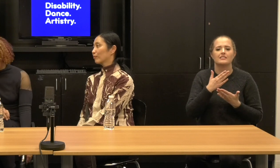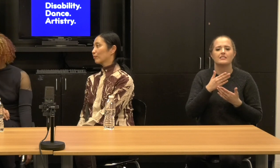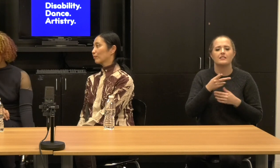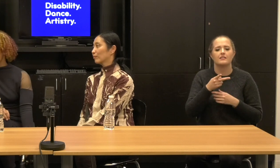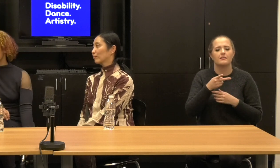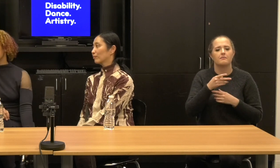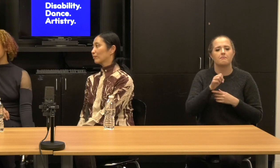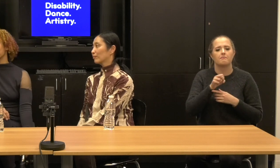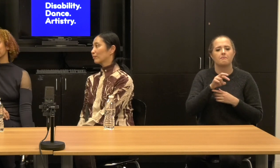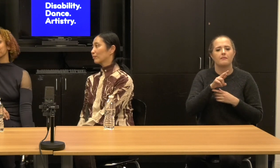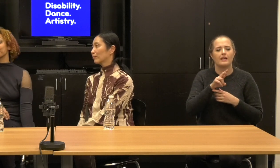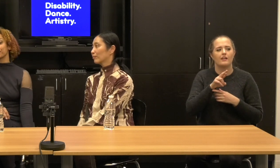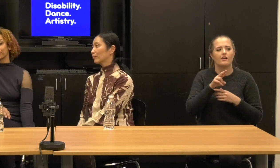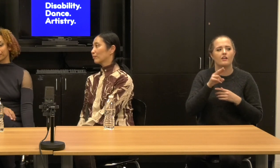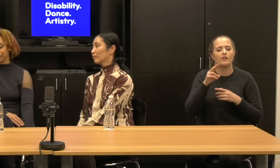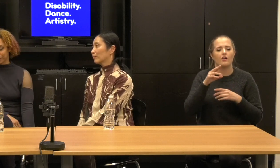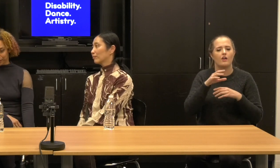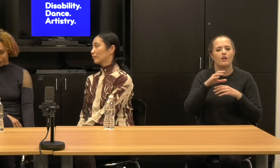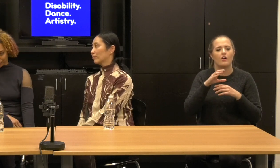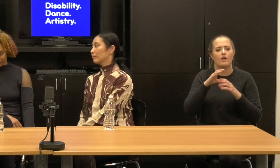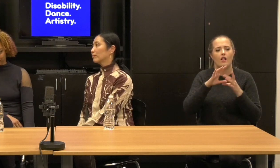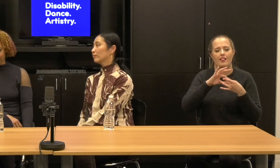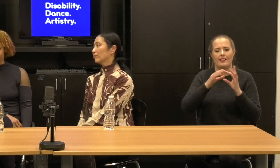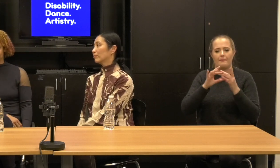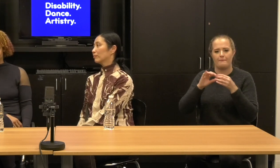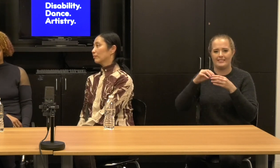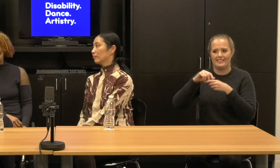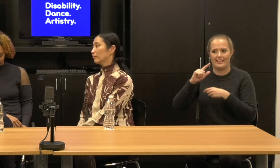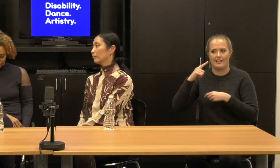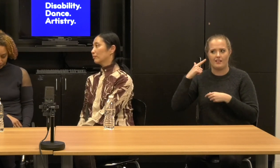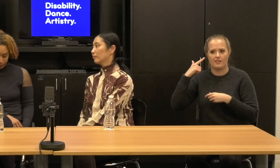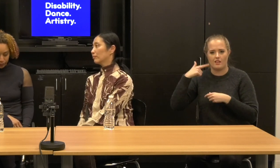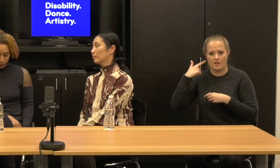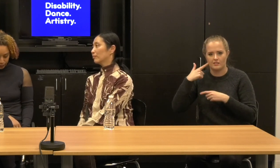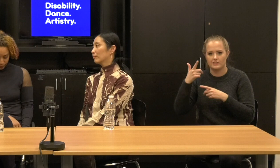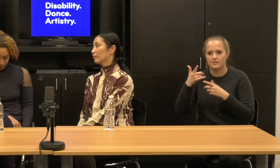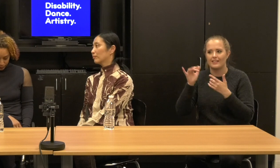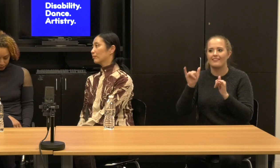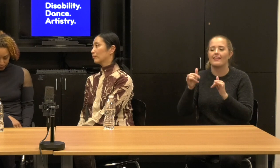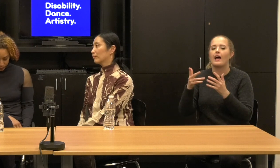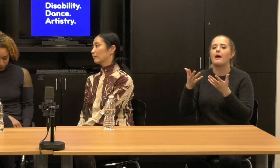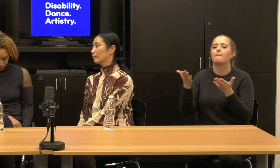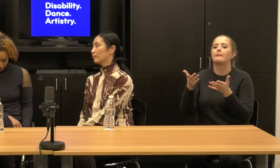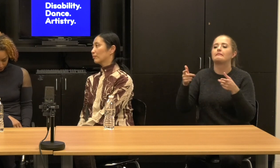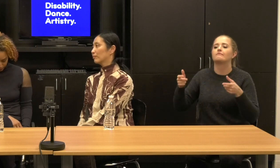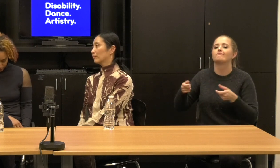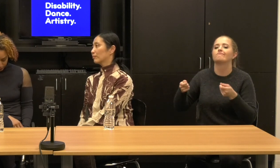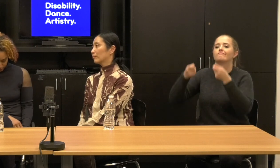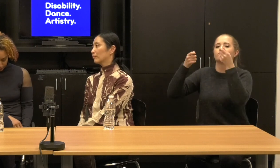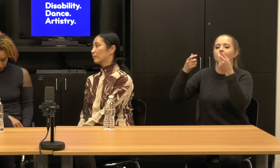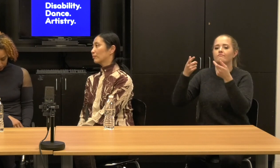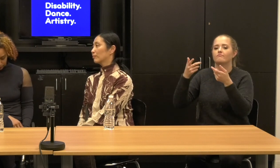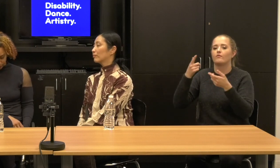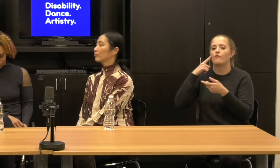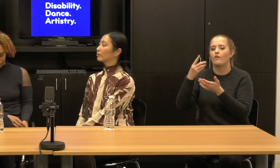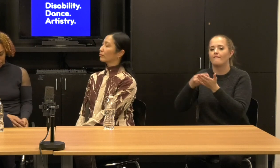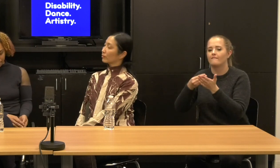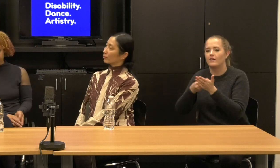in London, you know, really did spur some funding for that incredible artists around display in the opening ceremonies.